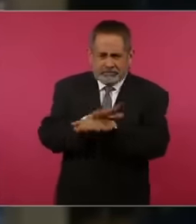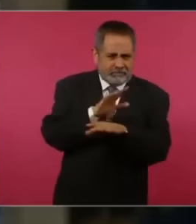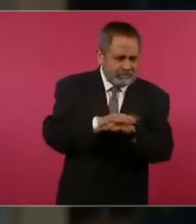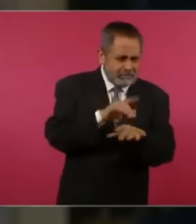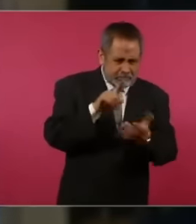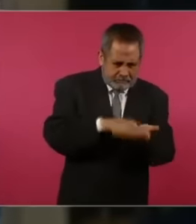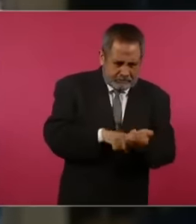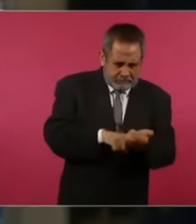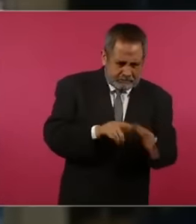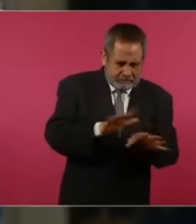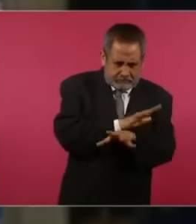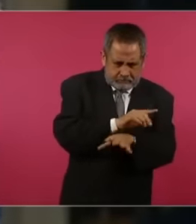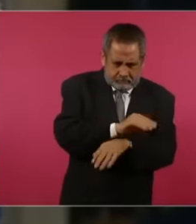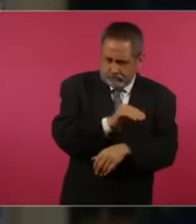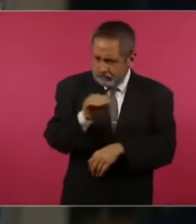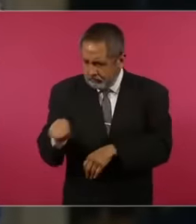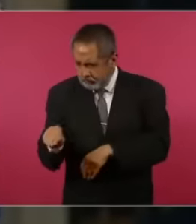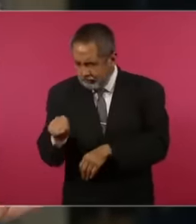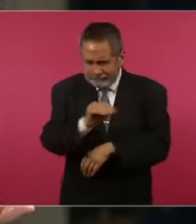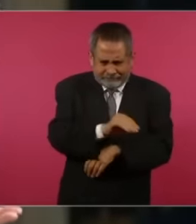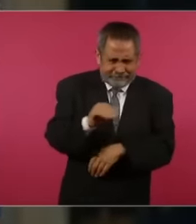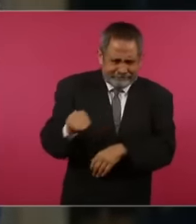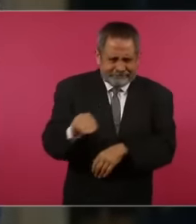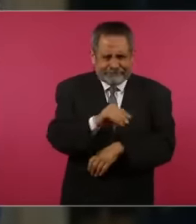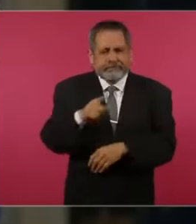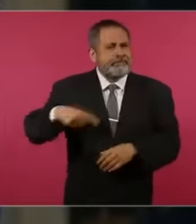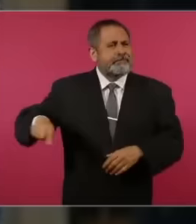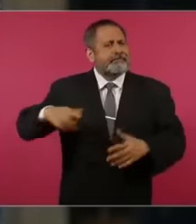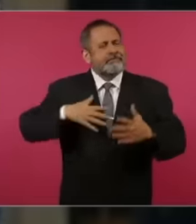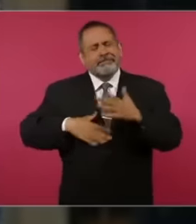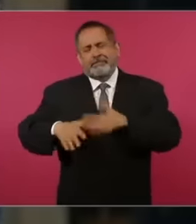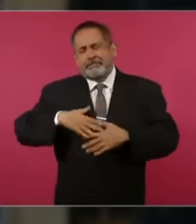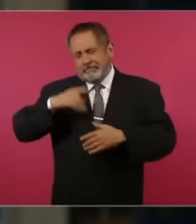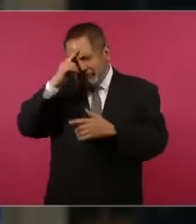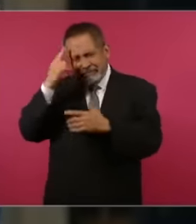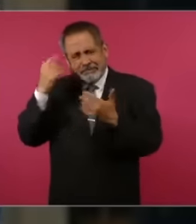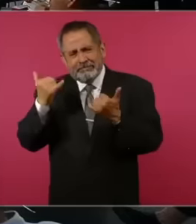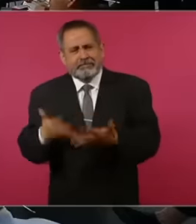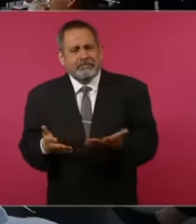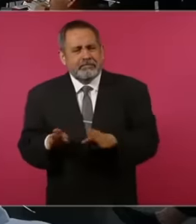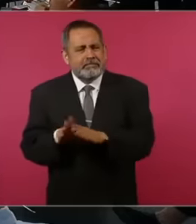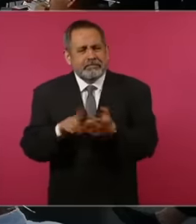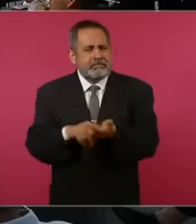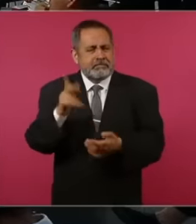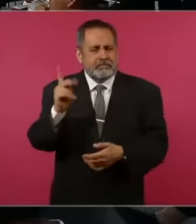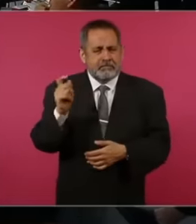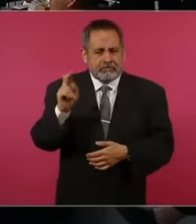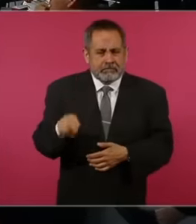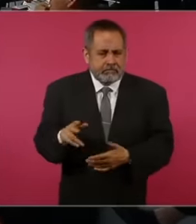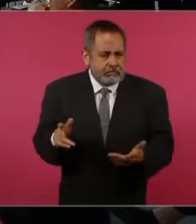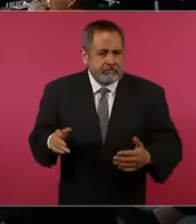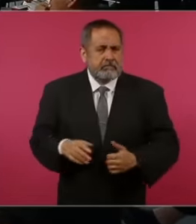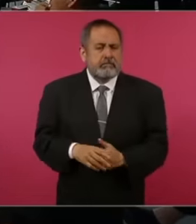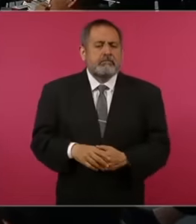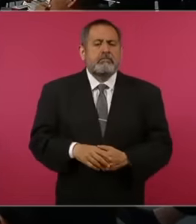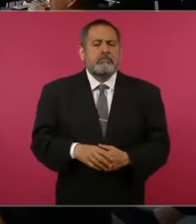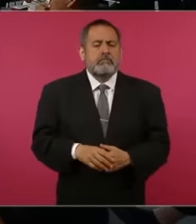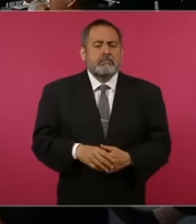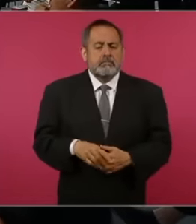are exhausting migrants, why this strategy and if it is the policy that they are going